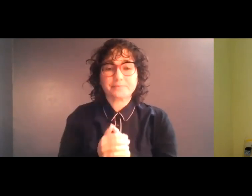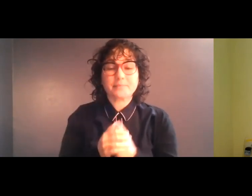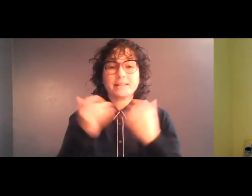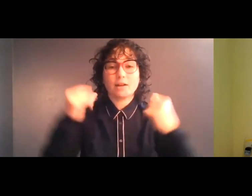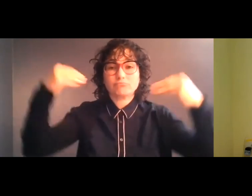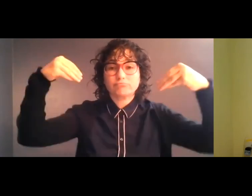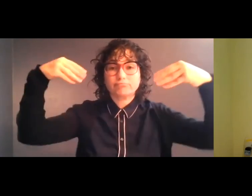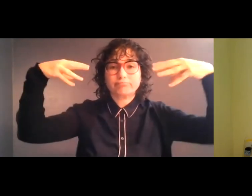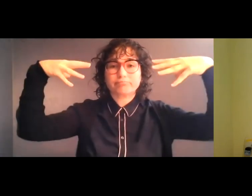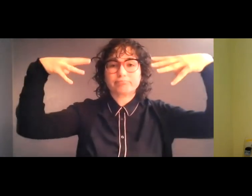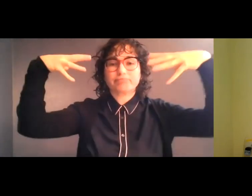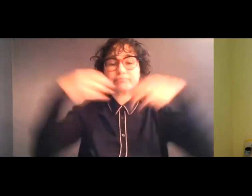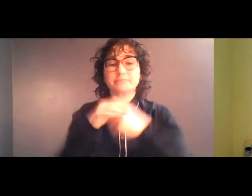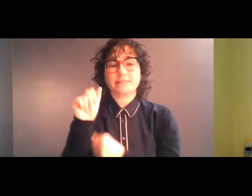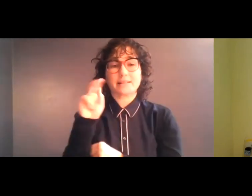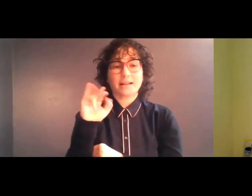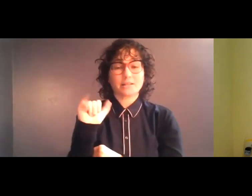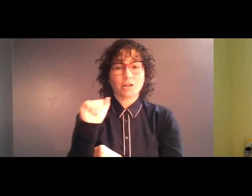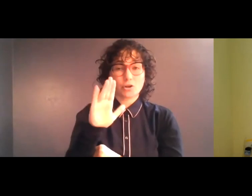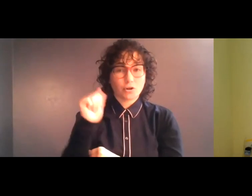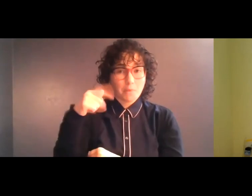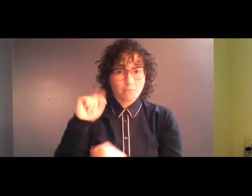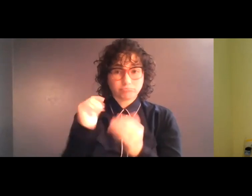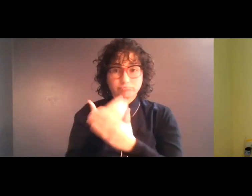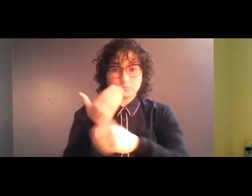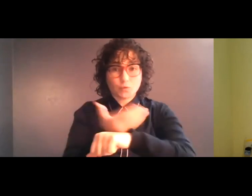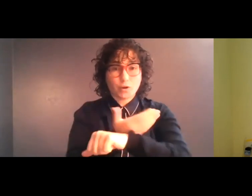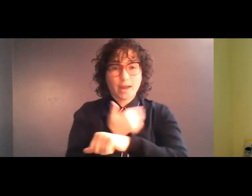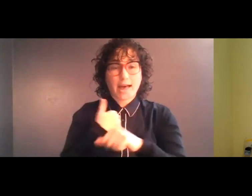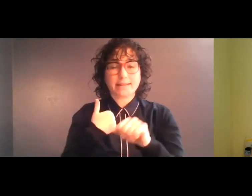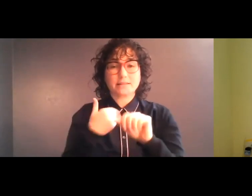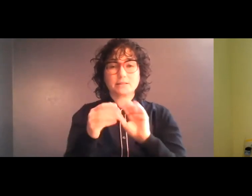scene. Anya's apartment is newly renovated, with textured wallpaper and a new refrigerator